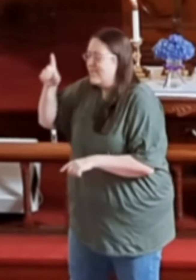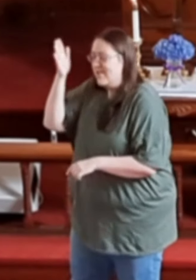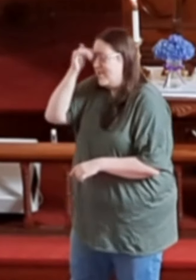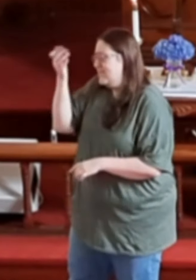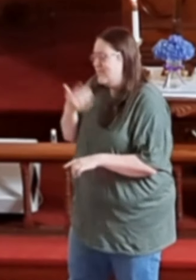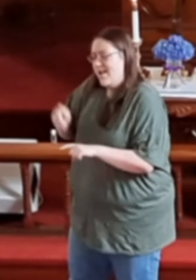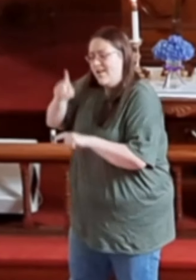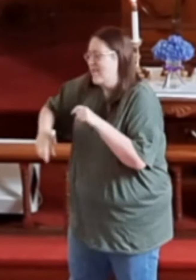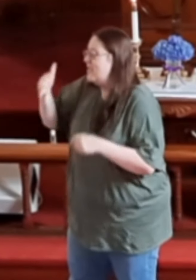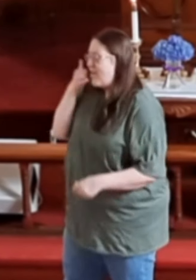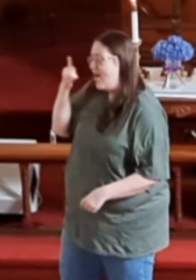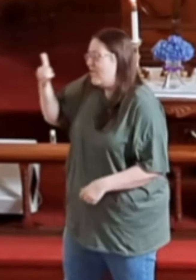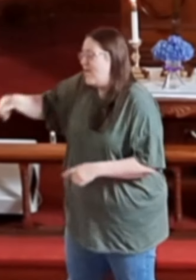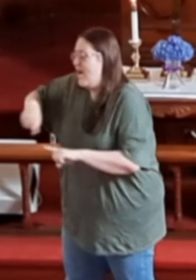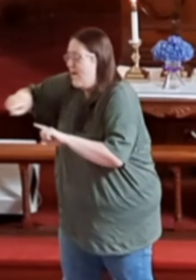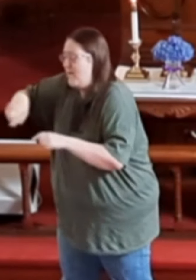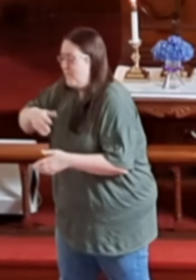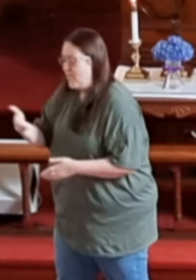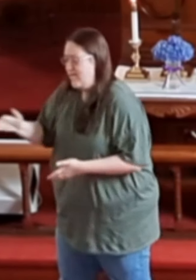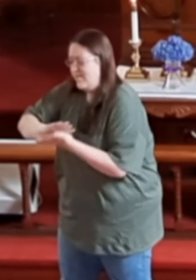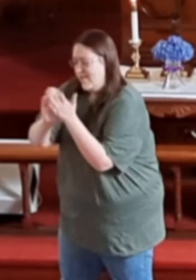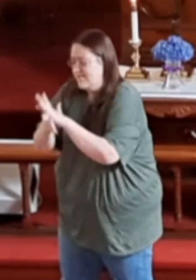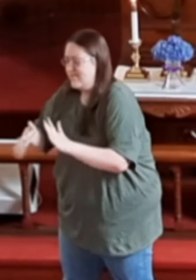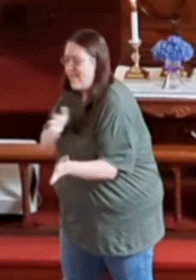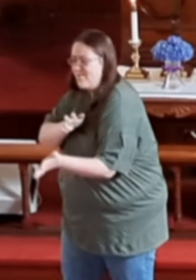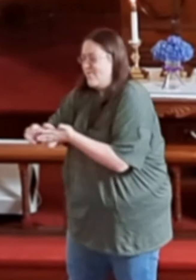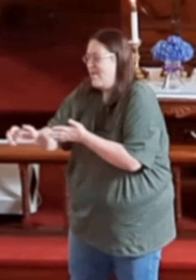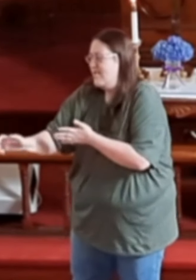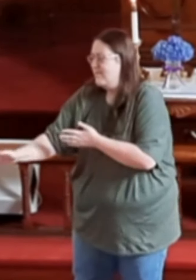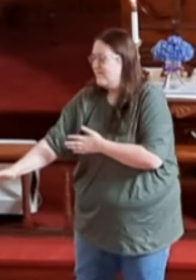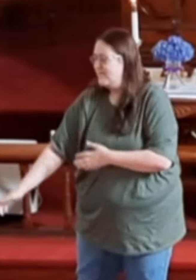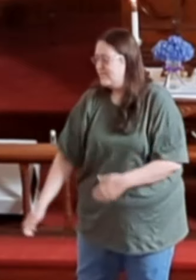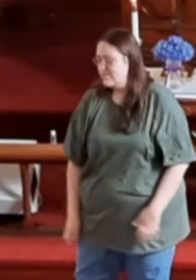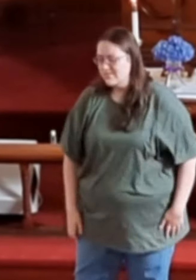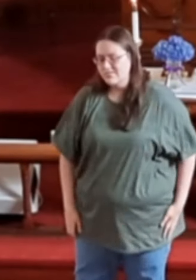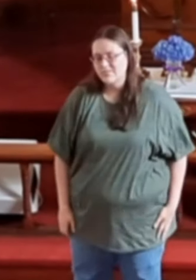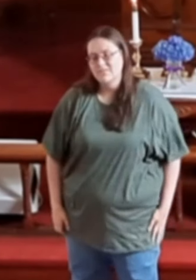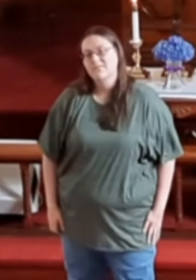'Cause I just can't call you up when things get rough